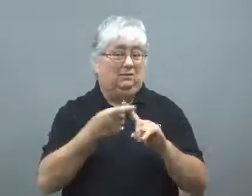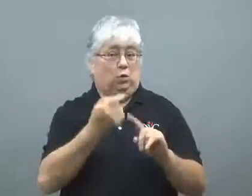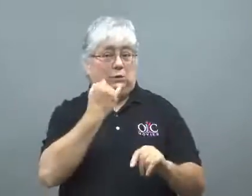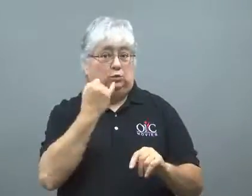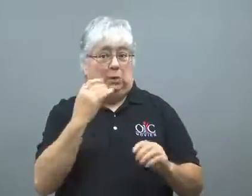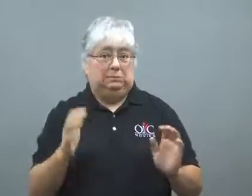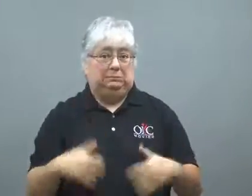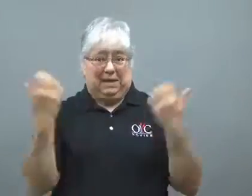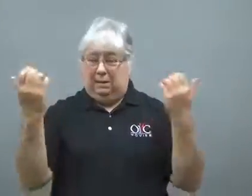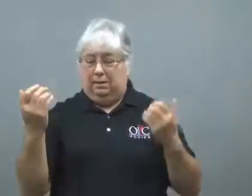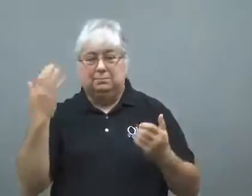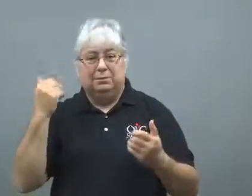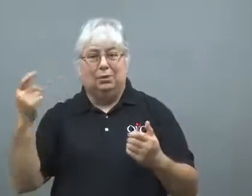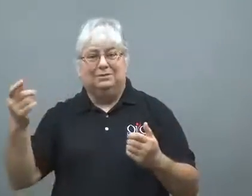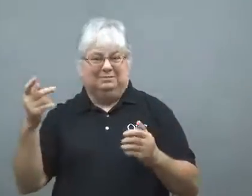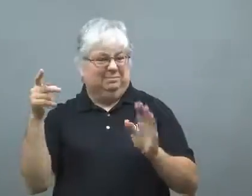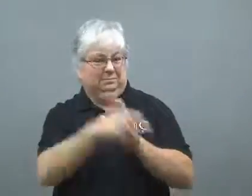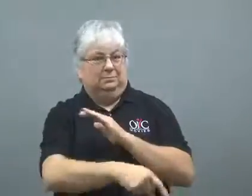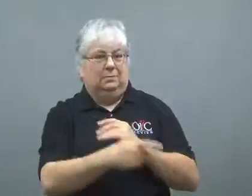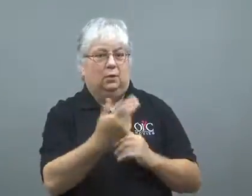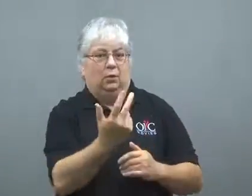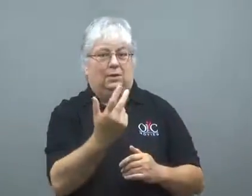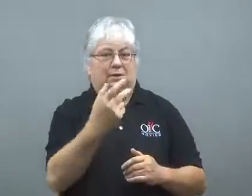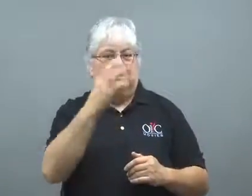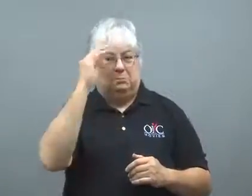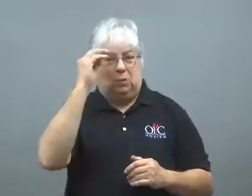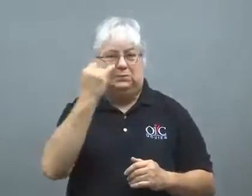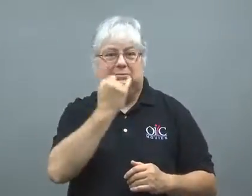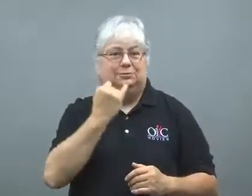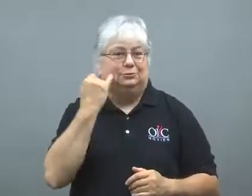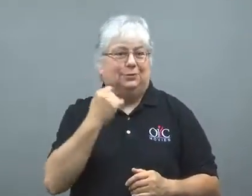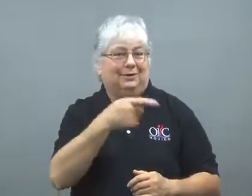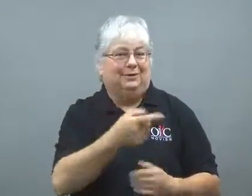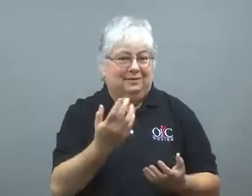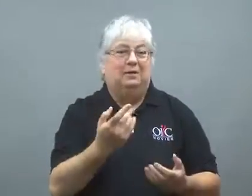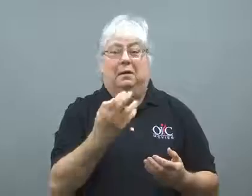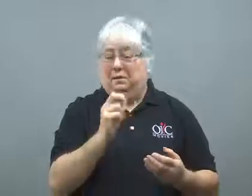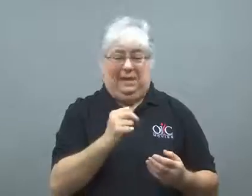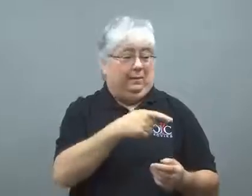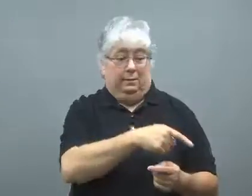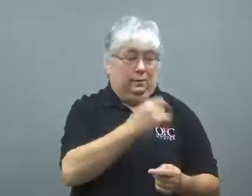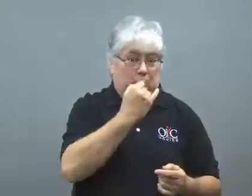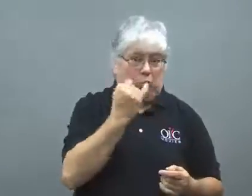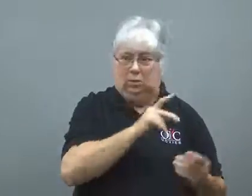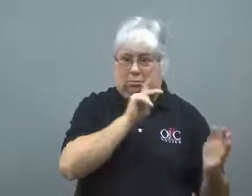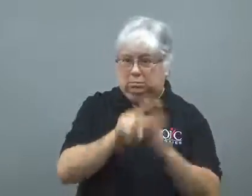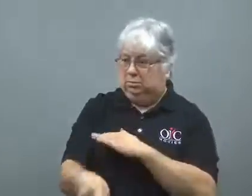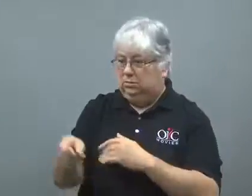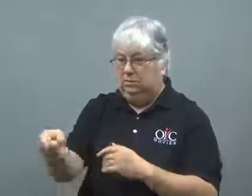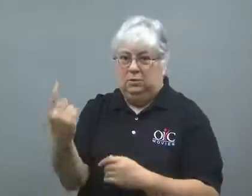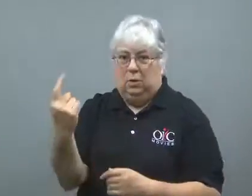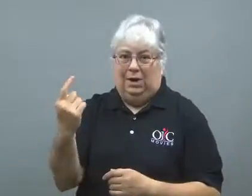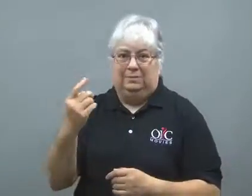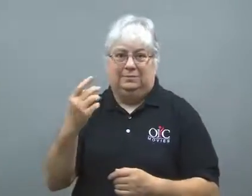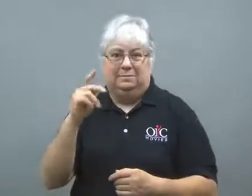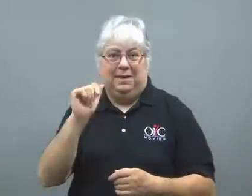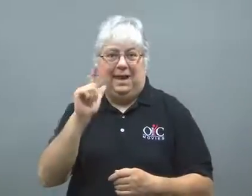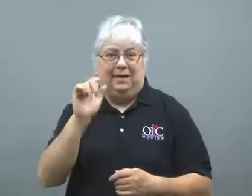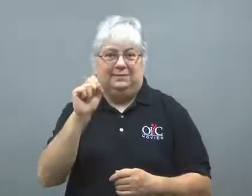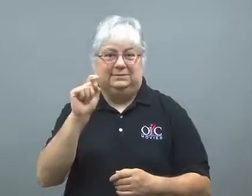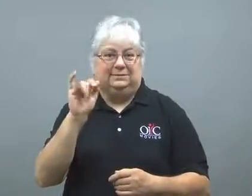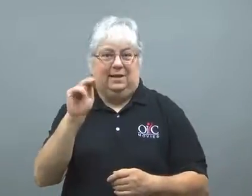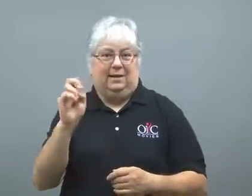First Israel was angered over the murder of three boys.